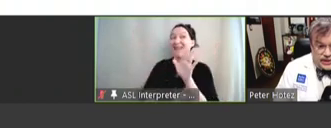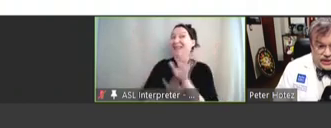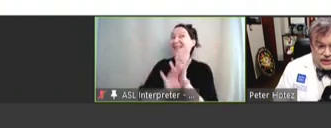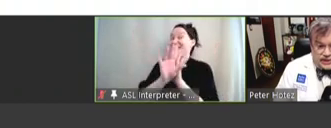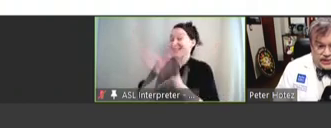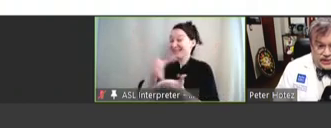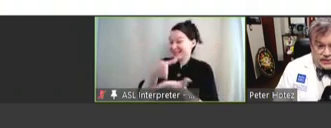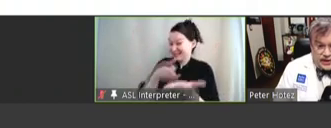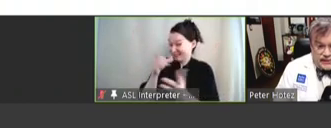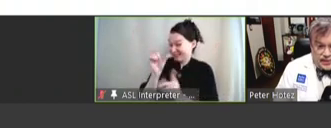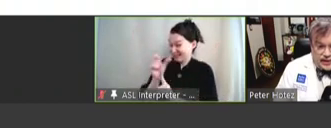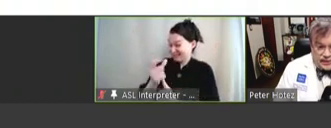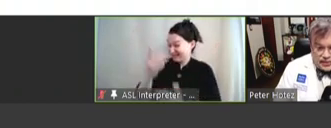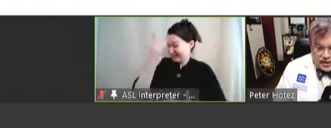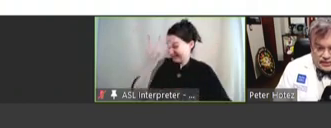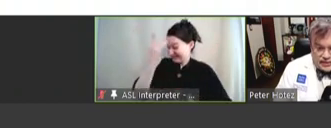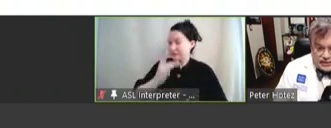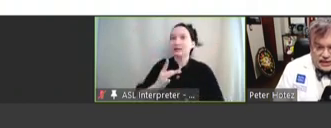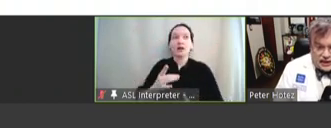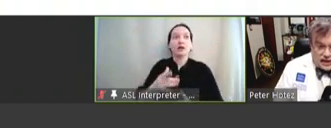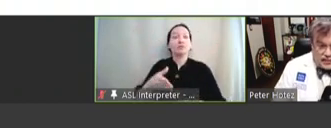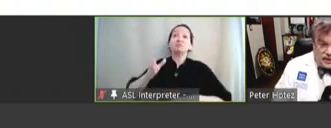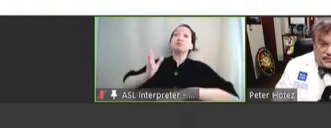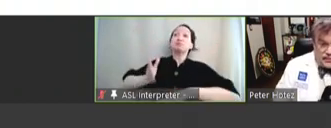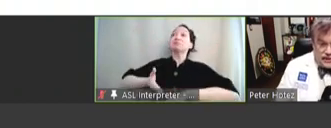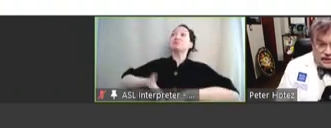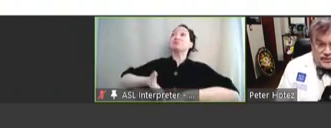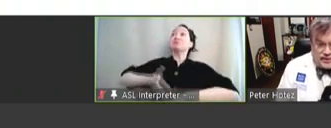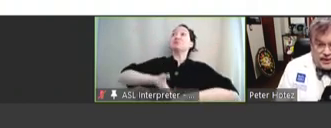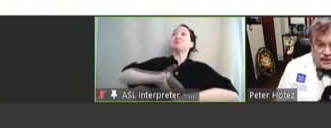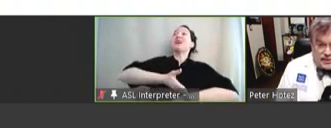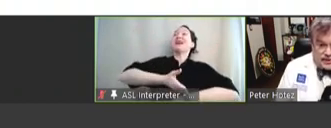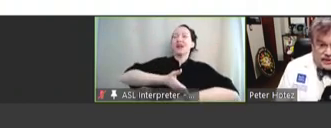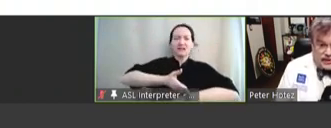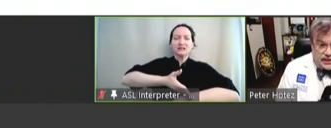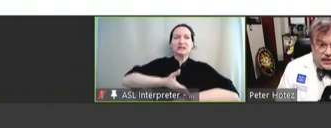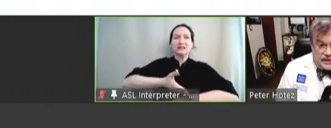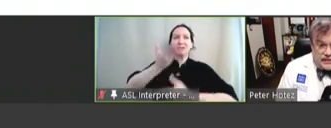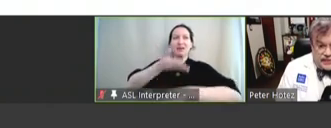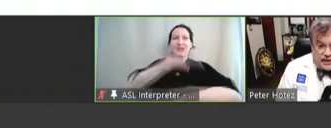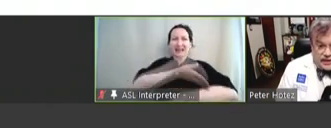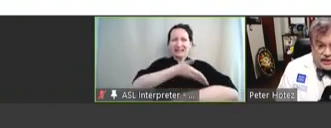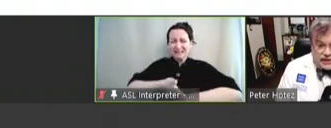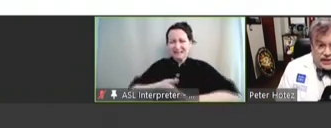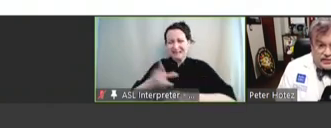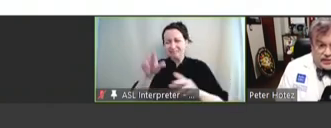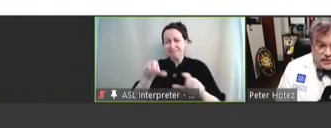conditions because we have been making progress but this remains to be seen. Next slide please.